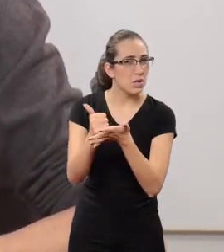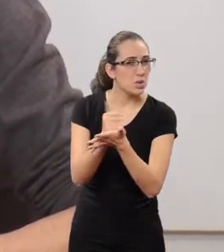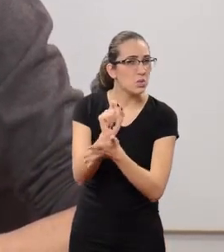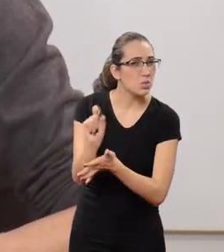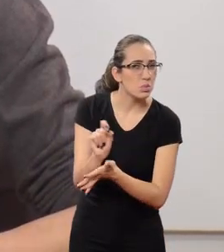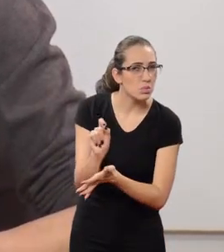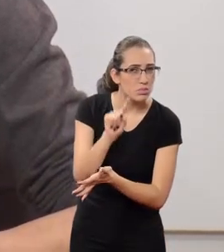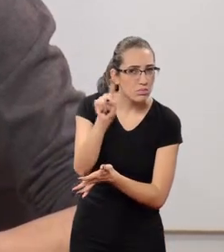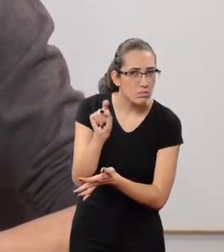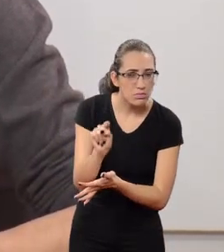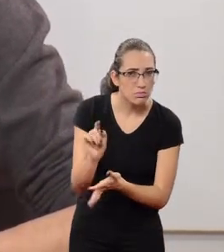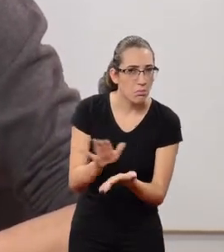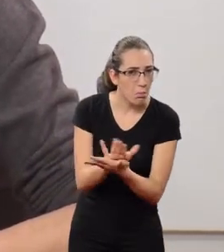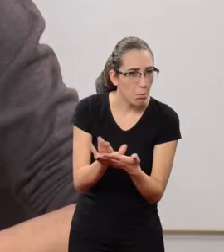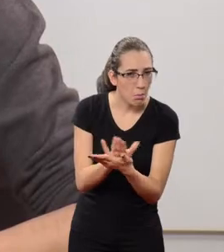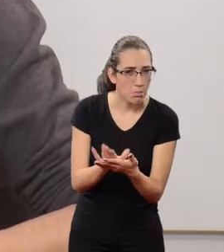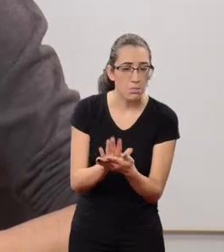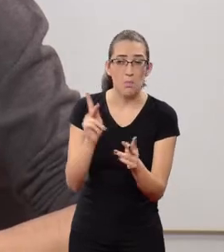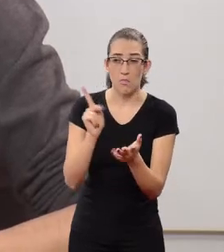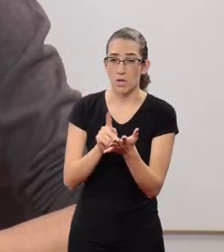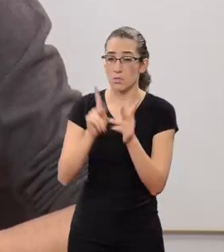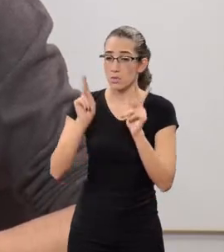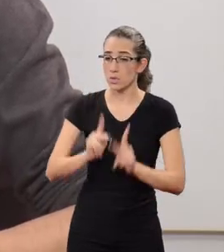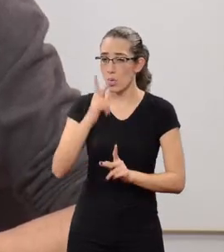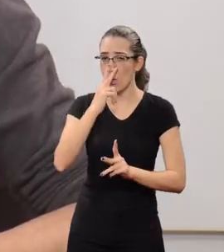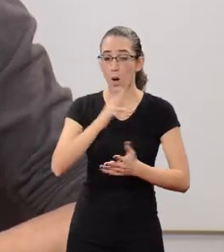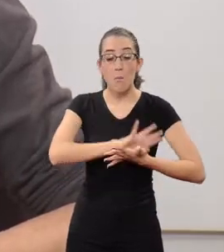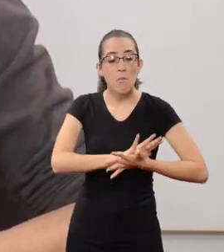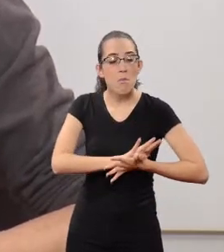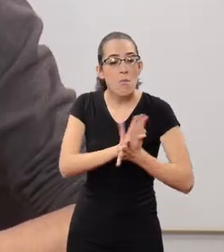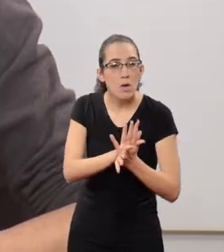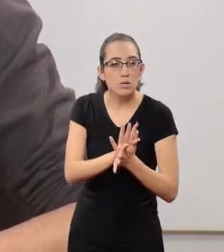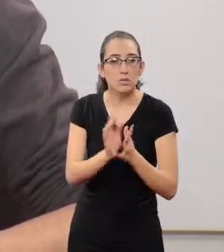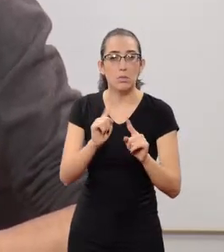Sometimes people are being prejudiced